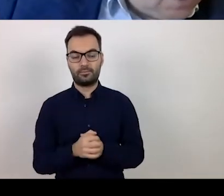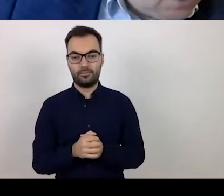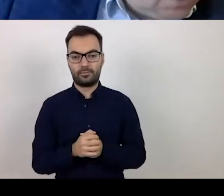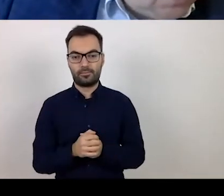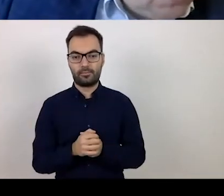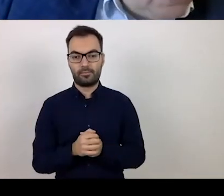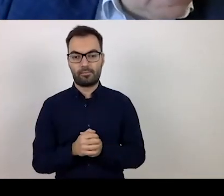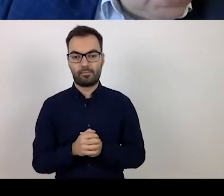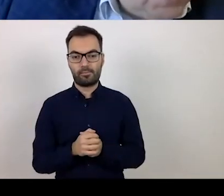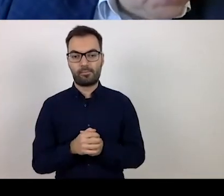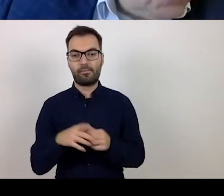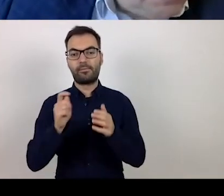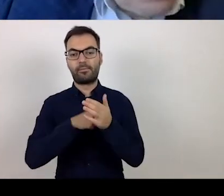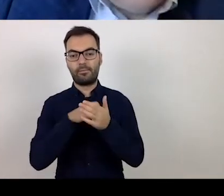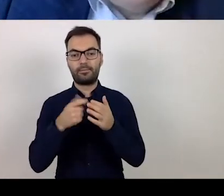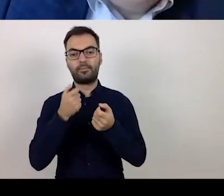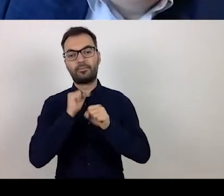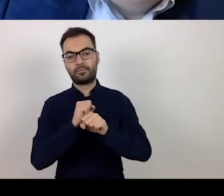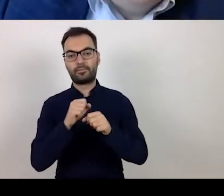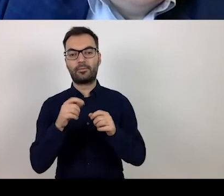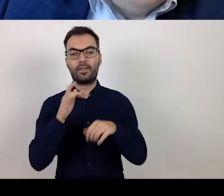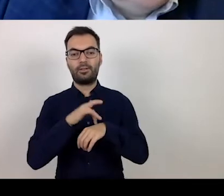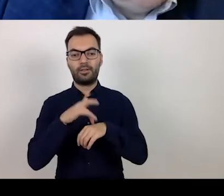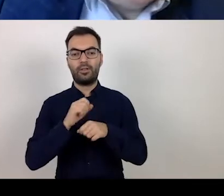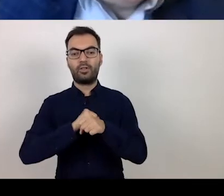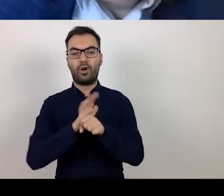mitigating and counteracting the effects of COVID-19.